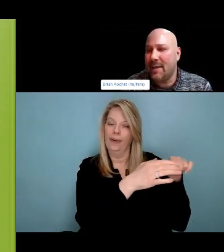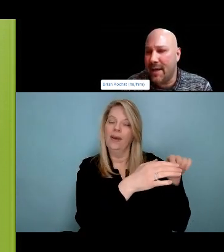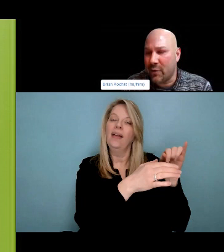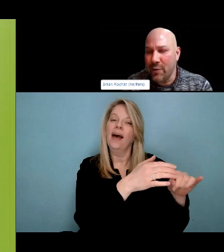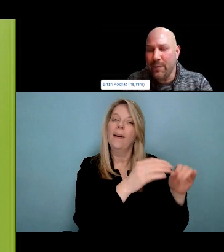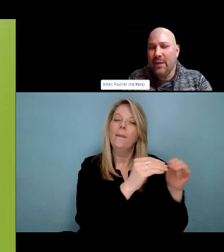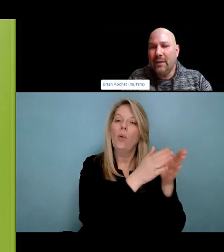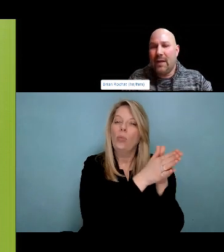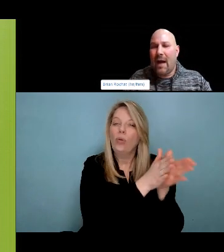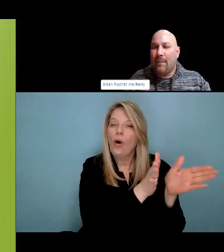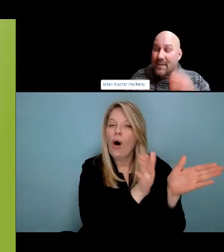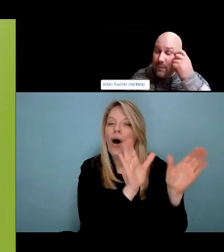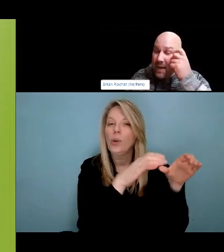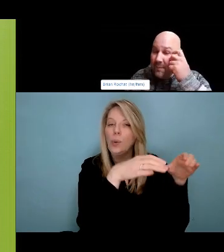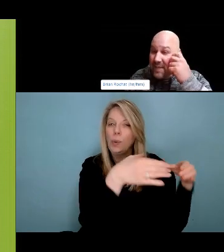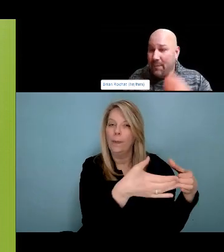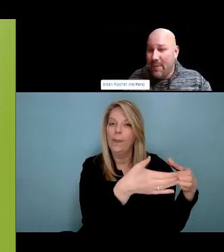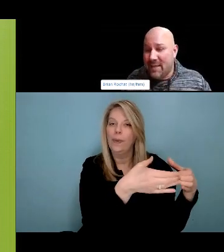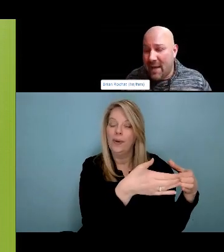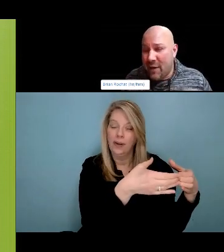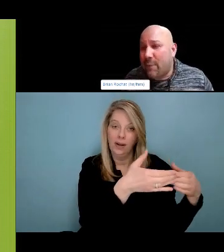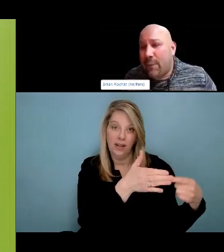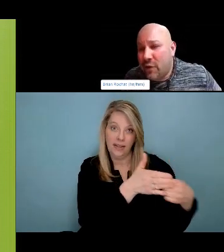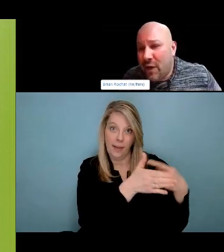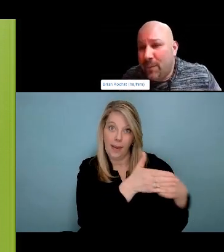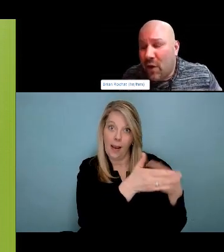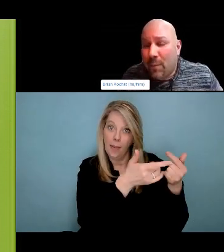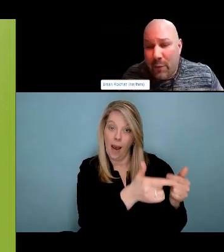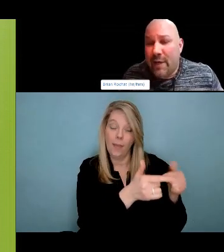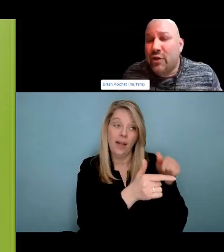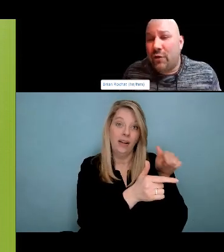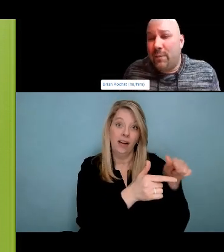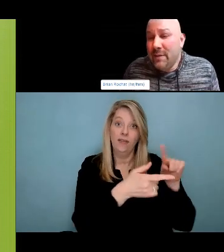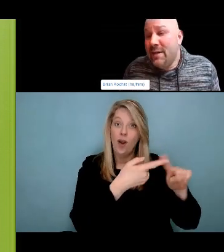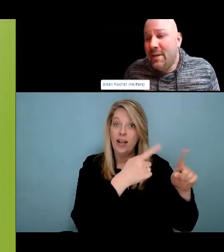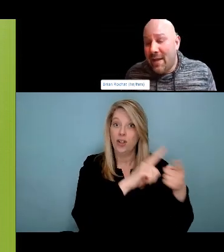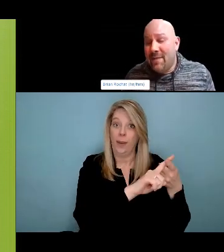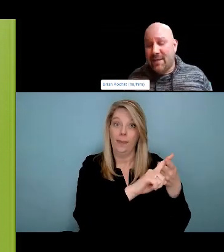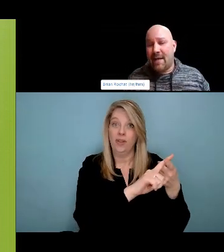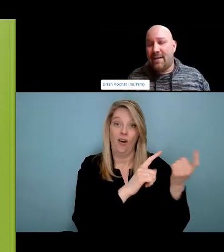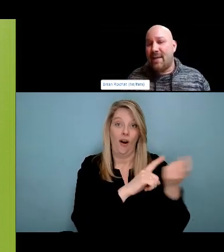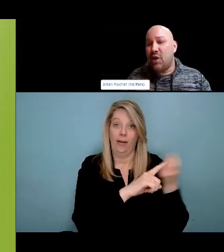And it's always been people who use drugs, taking care of people who use drugs. And that